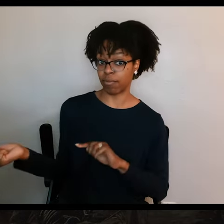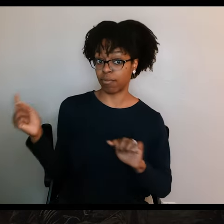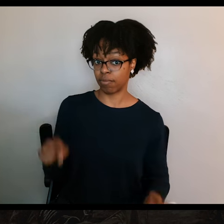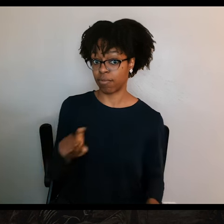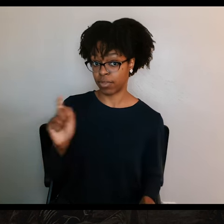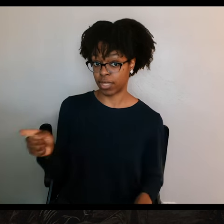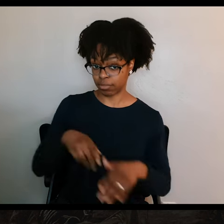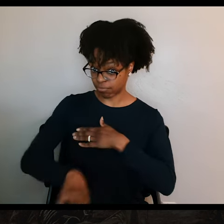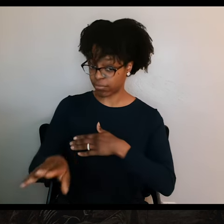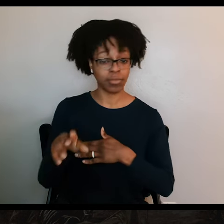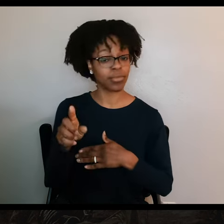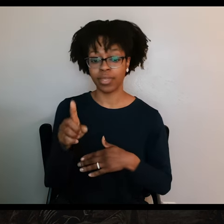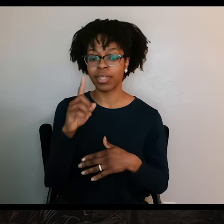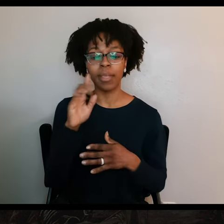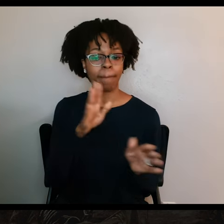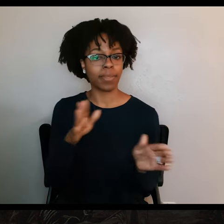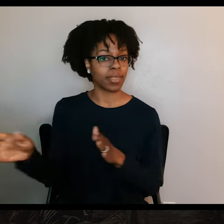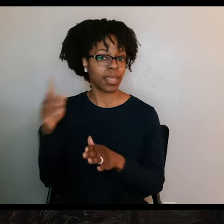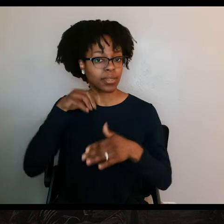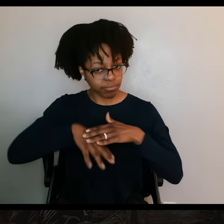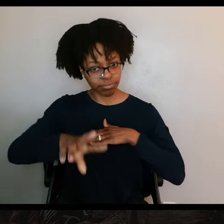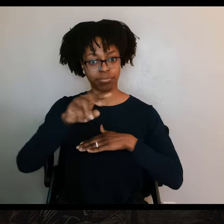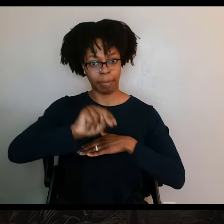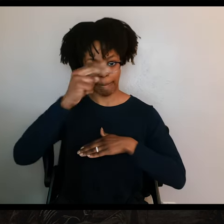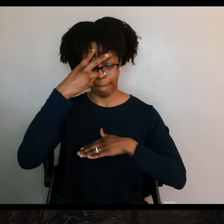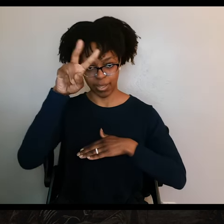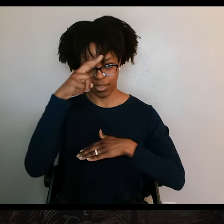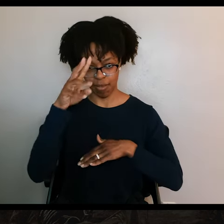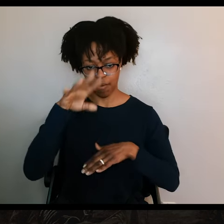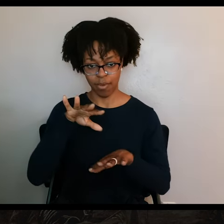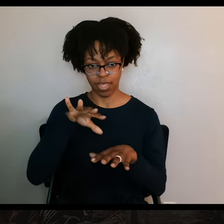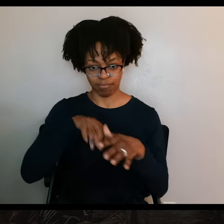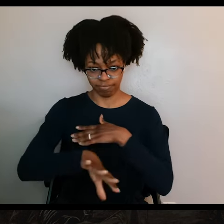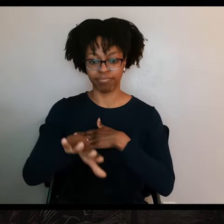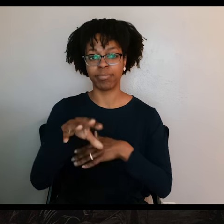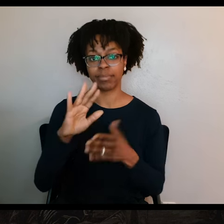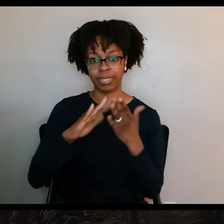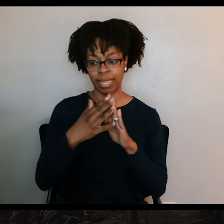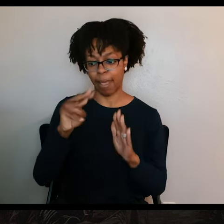planned to lead a Texas invasion of a town of Matamoros in northern Mexico. But as Fannin was preparing for this,